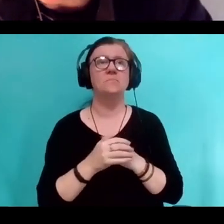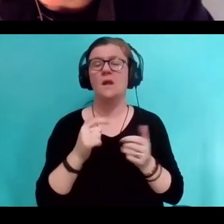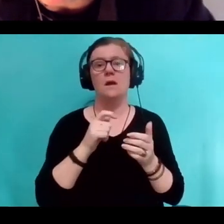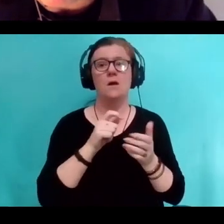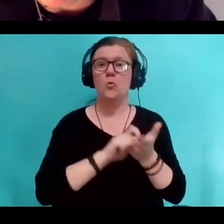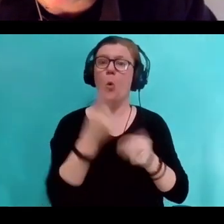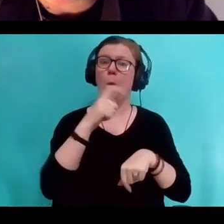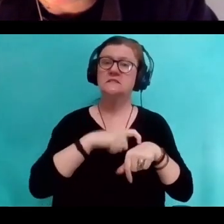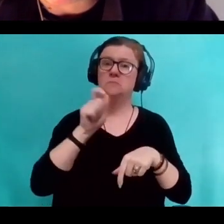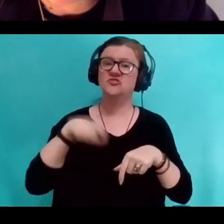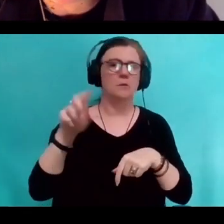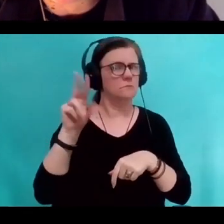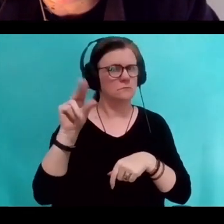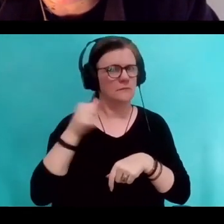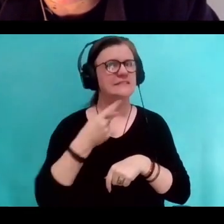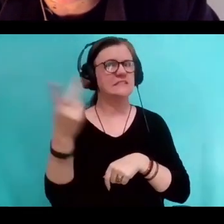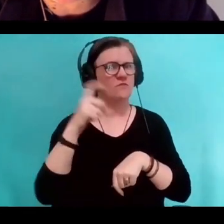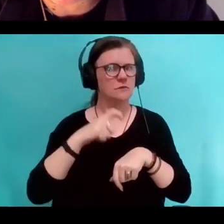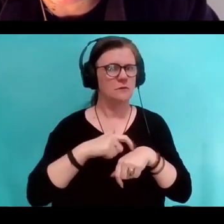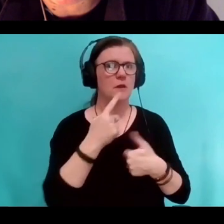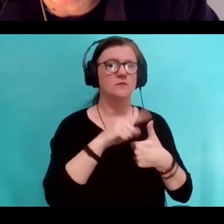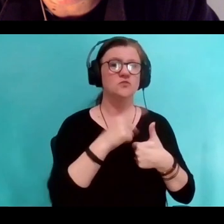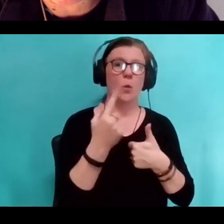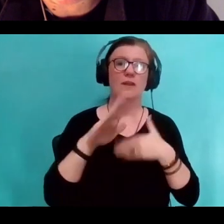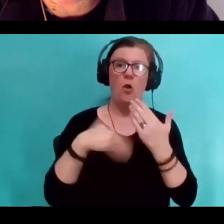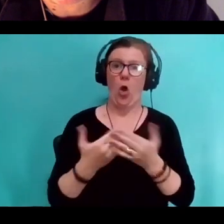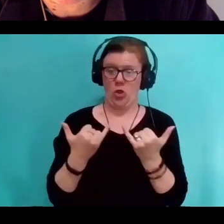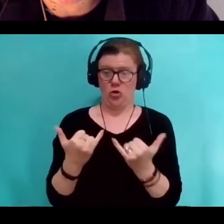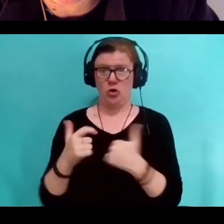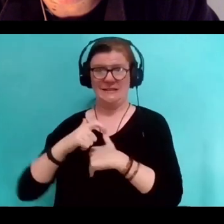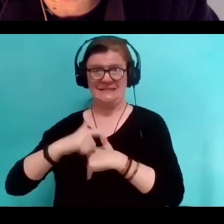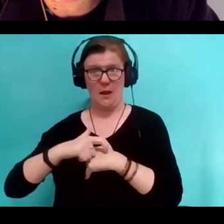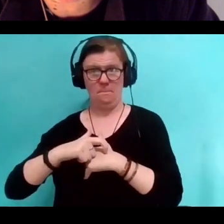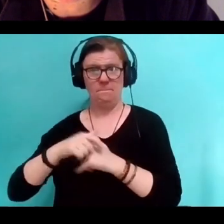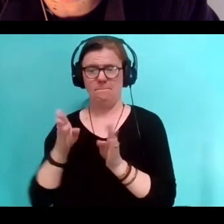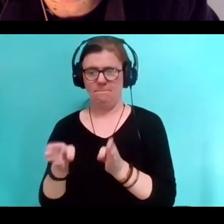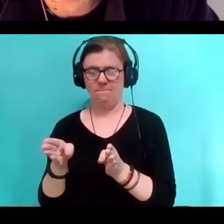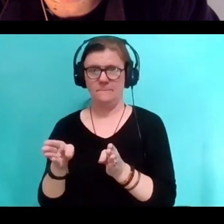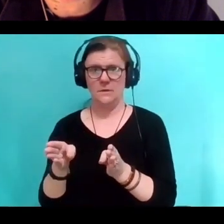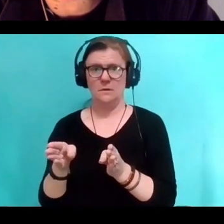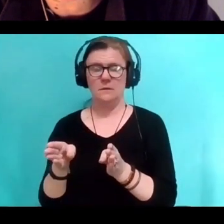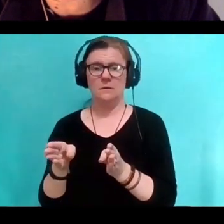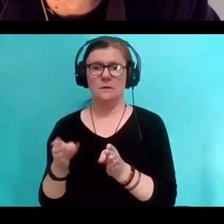I wrote it, there's a version that's all in present tense. There is a version that's entirely thematic